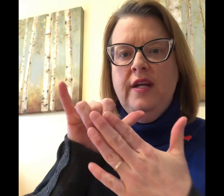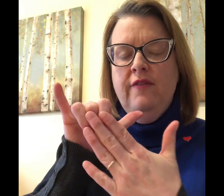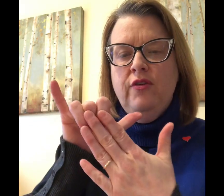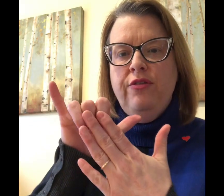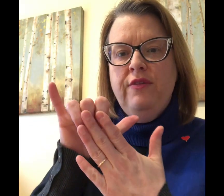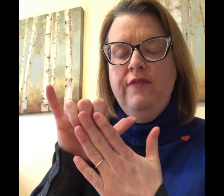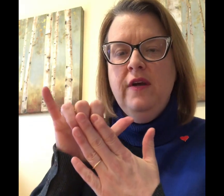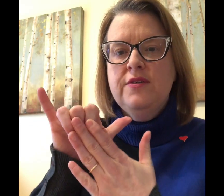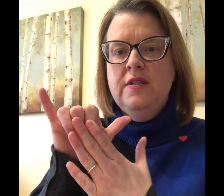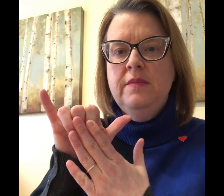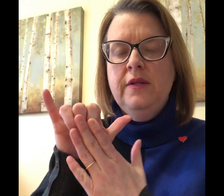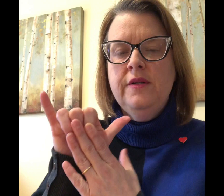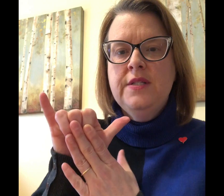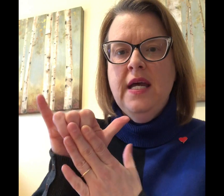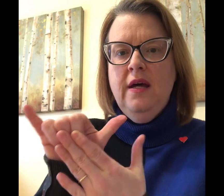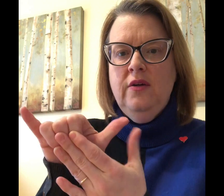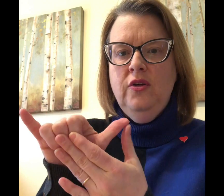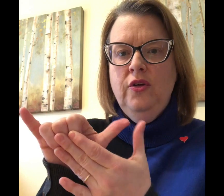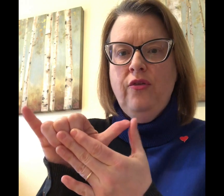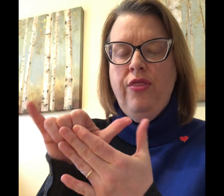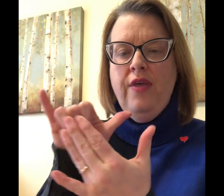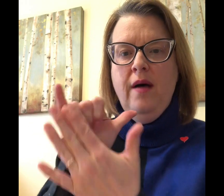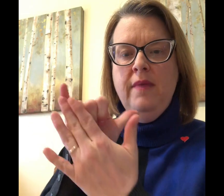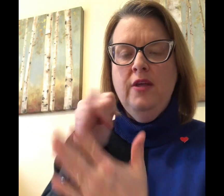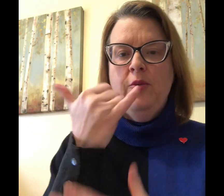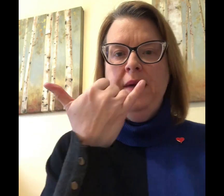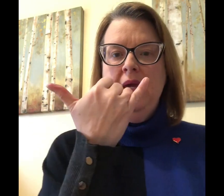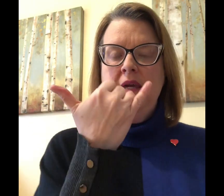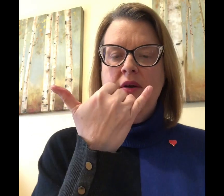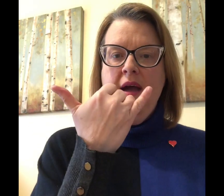have your three fingers in the middle or down your thumb and your pinky are out